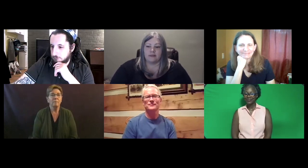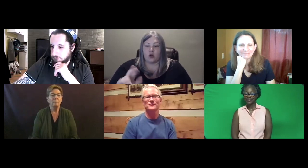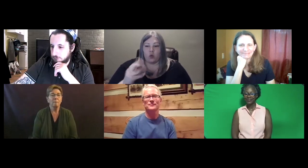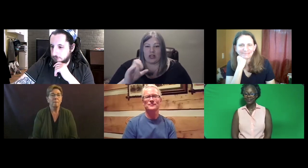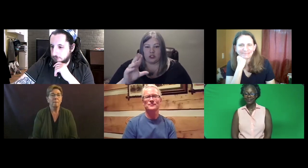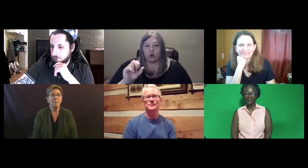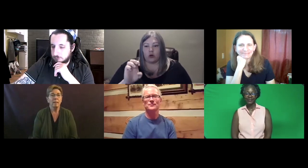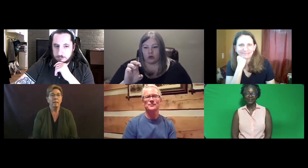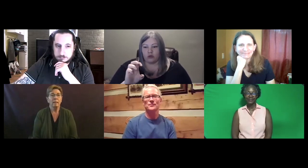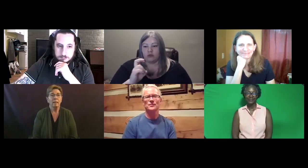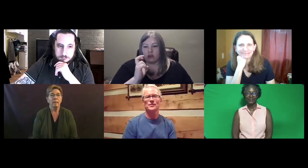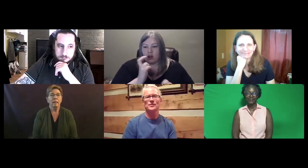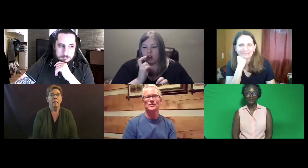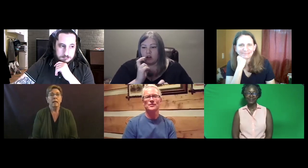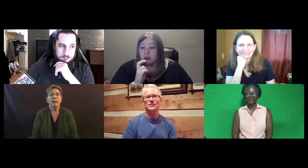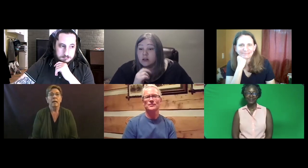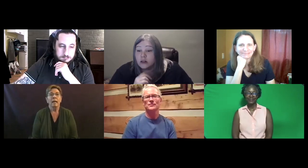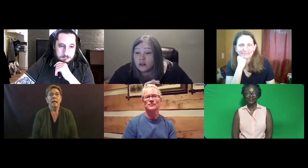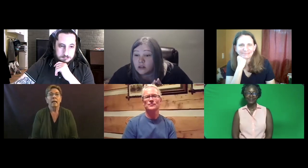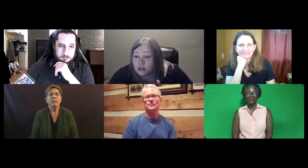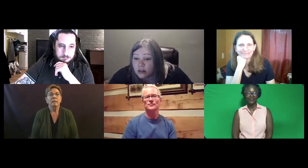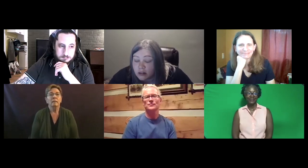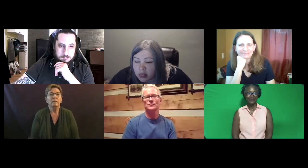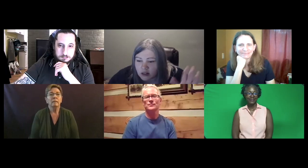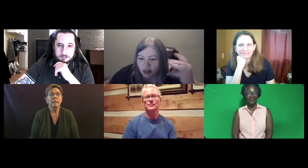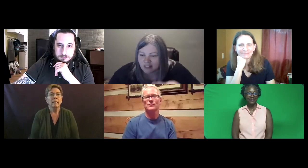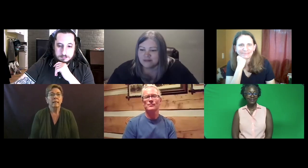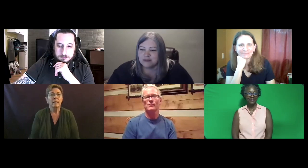Thank you.